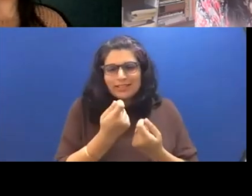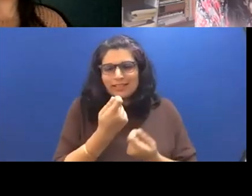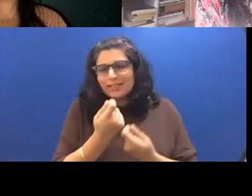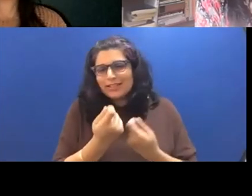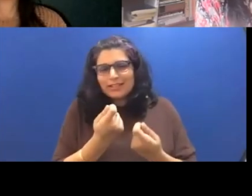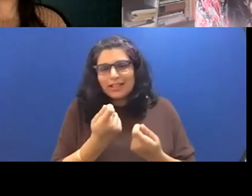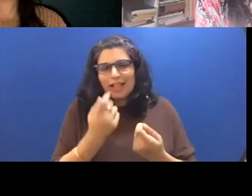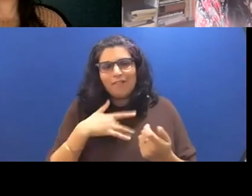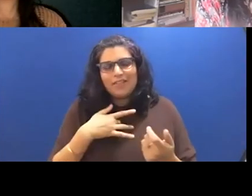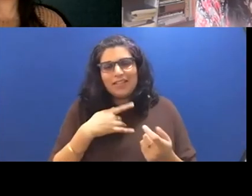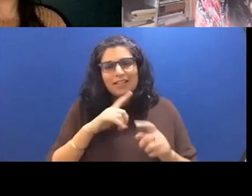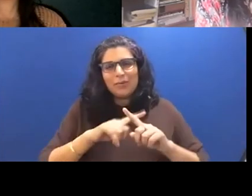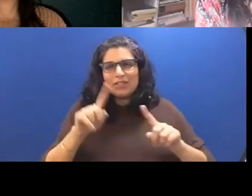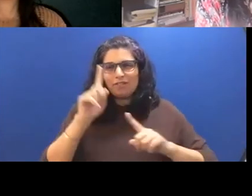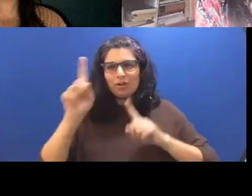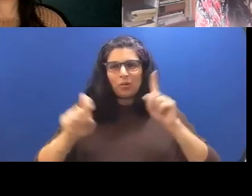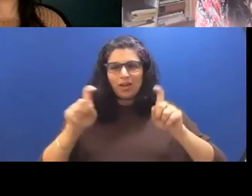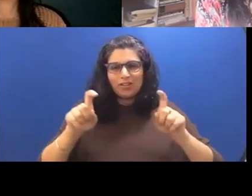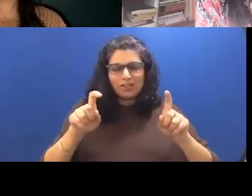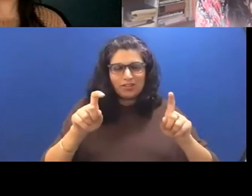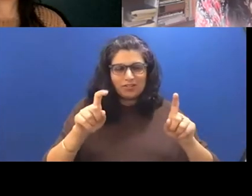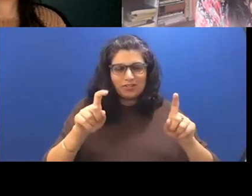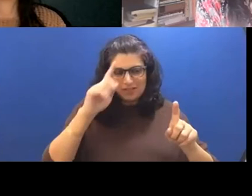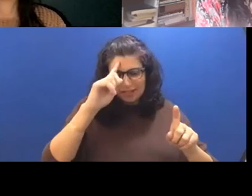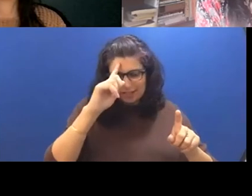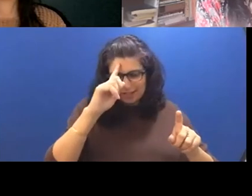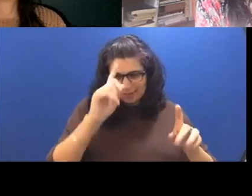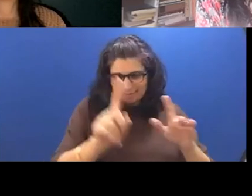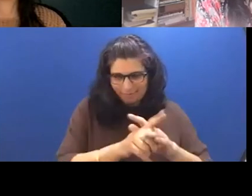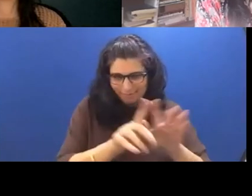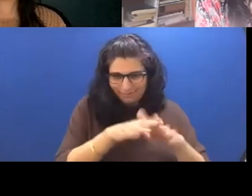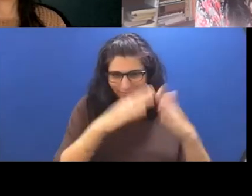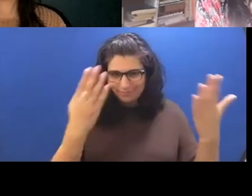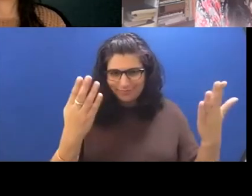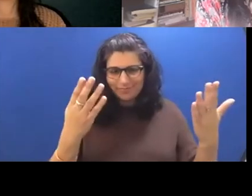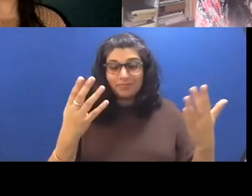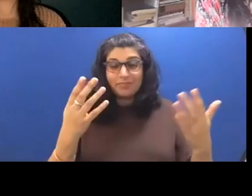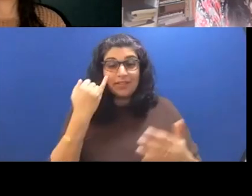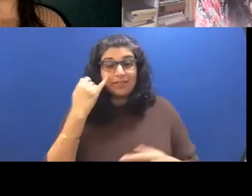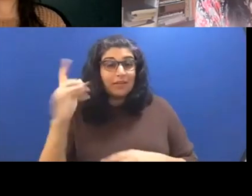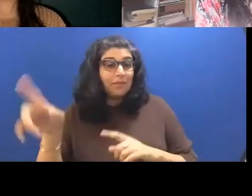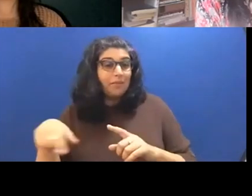different questions that it opened up, you know, like, if it's about if it's win me something